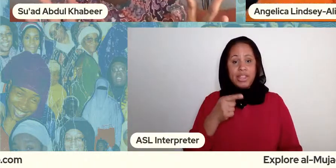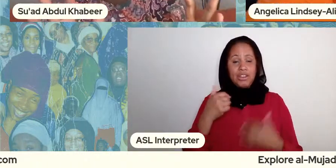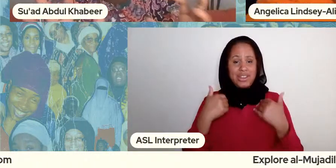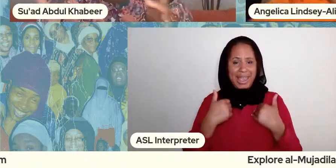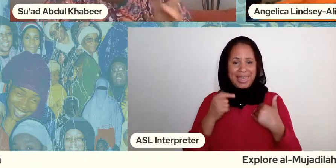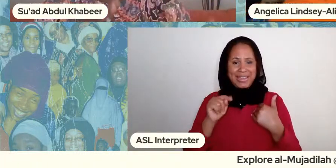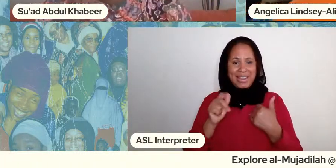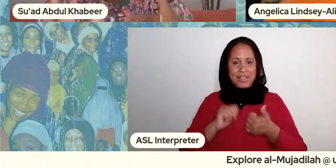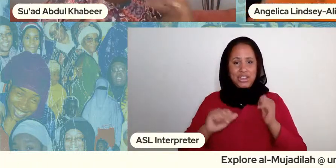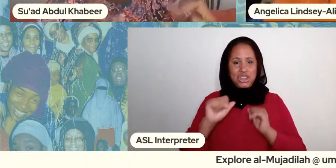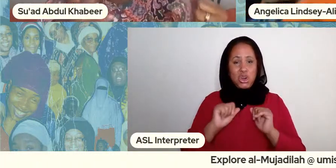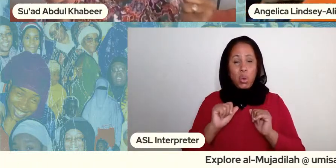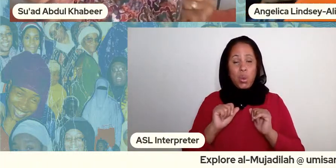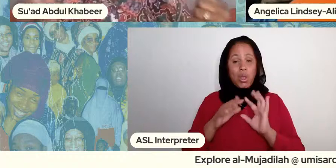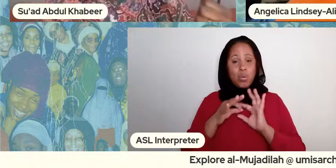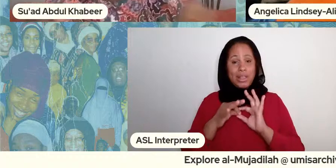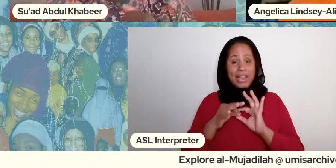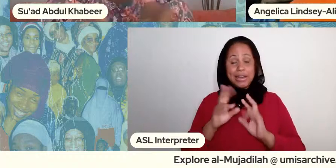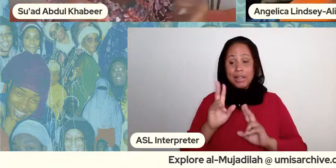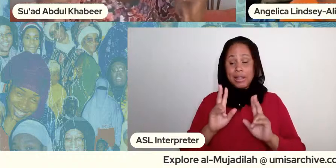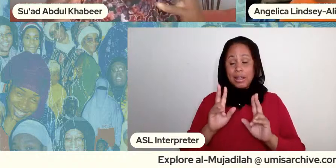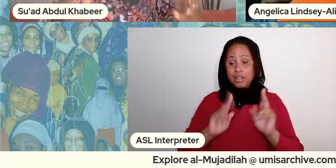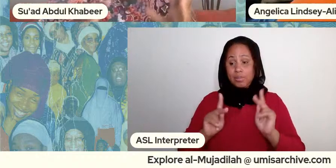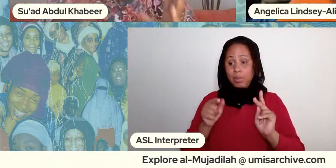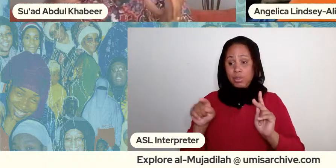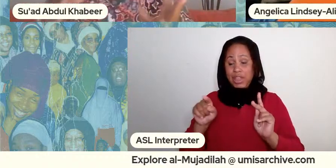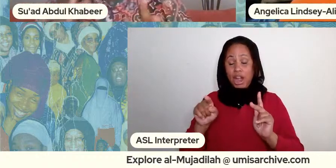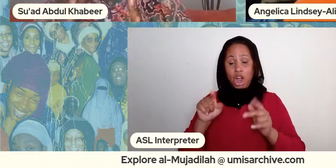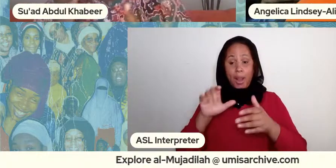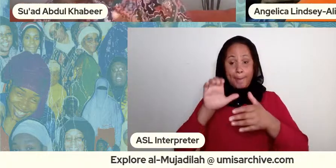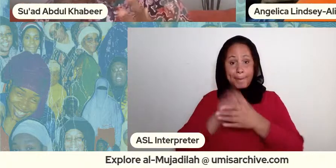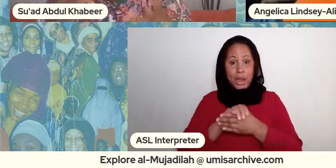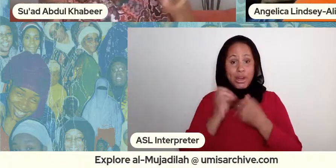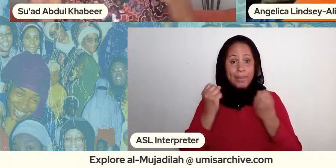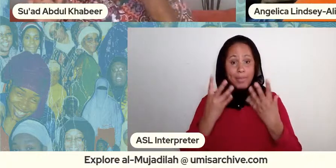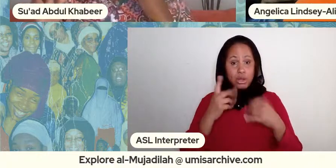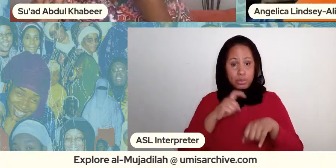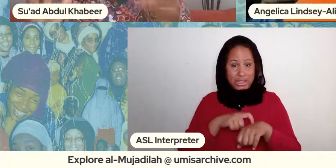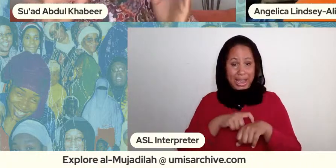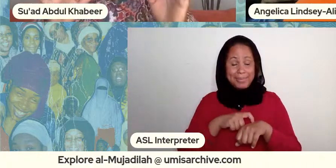right and it was like she's like oh what's going on yeah and then you have and this is